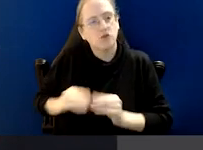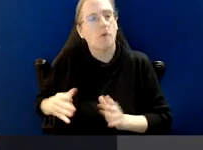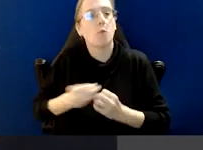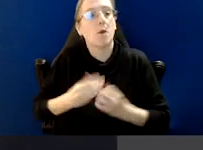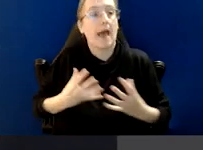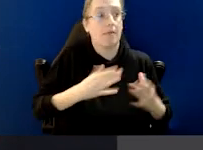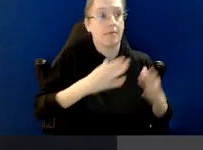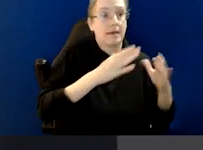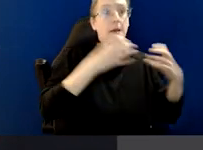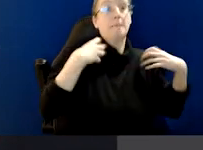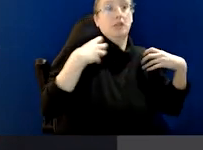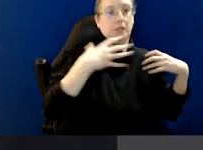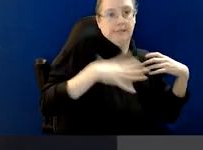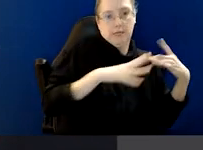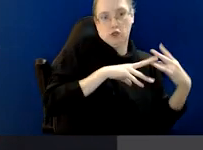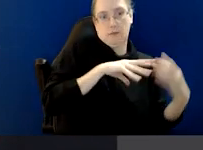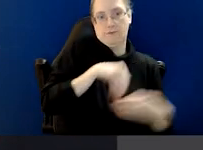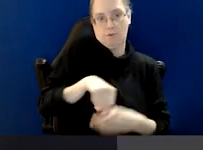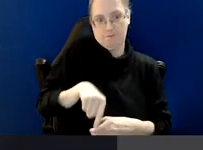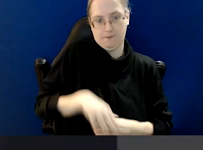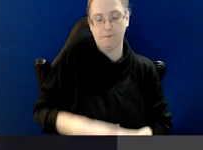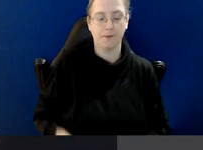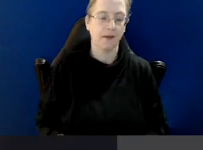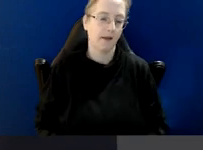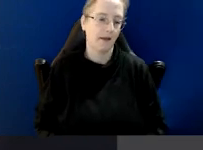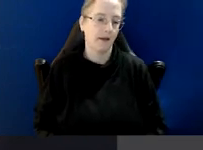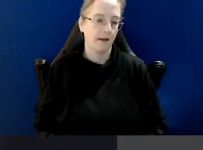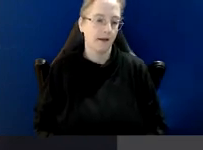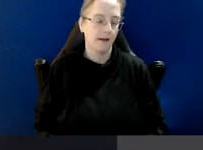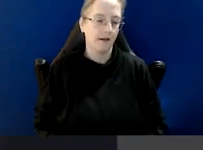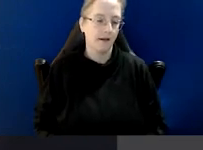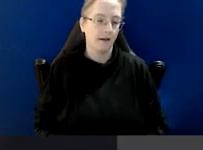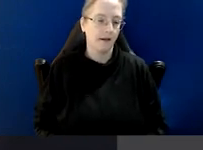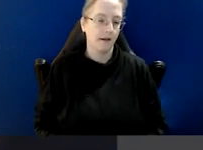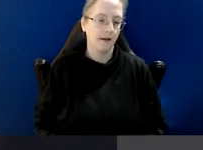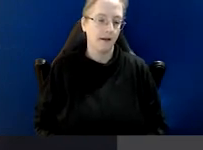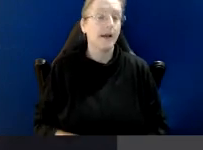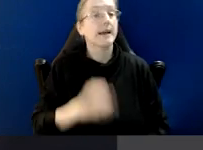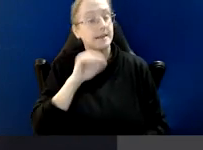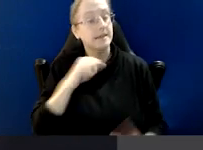the intervention of the commission. And while, as you've observed,